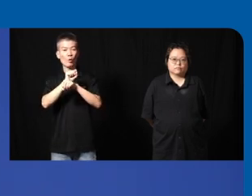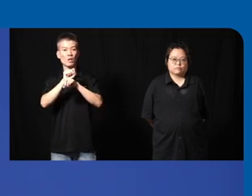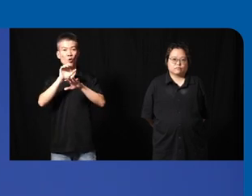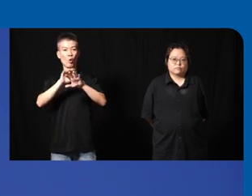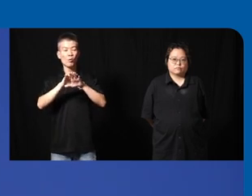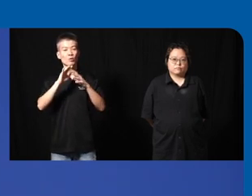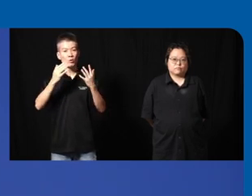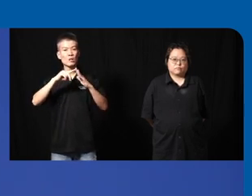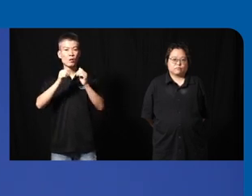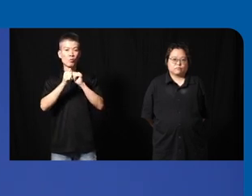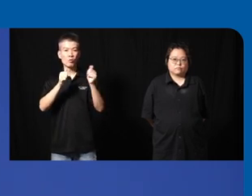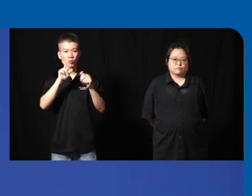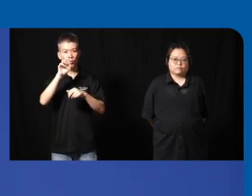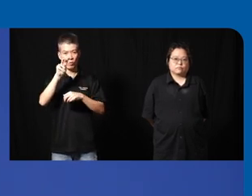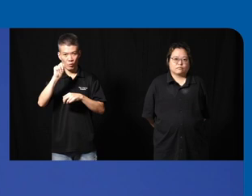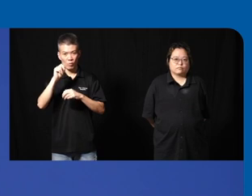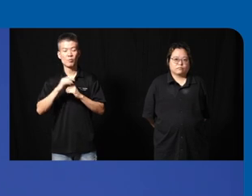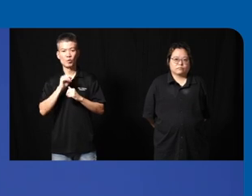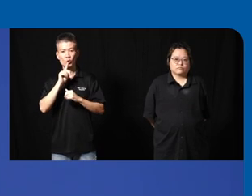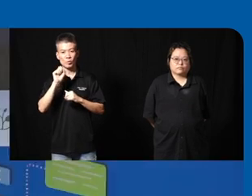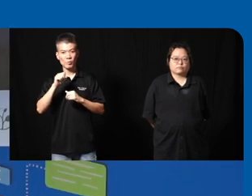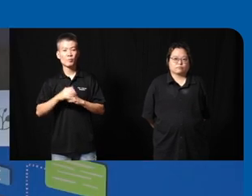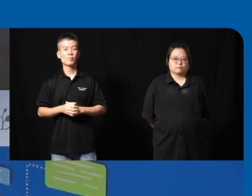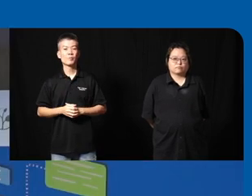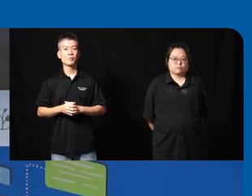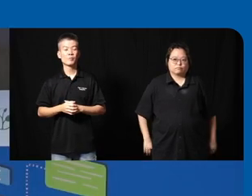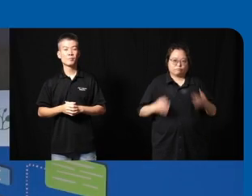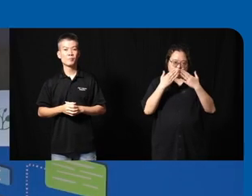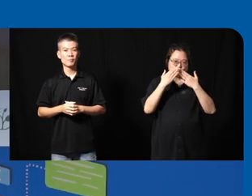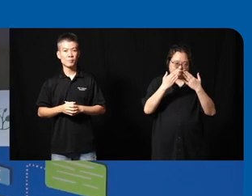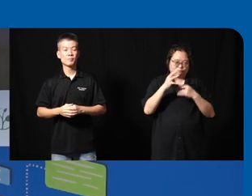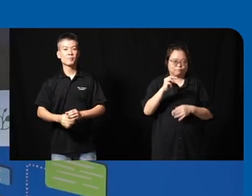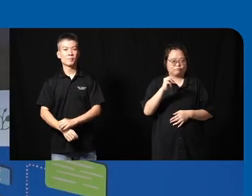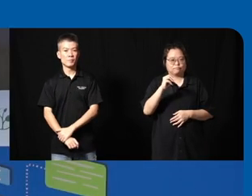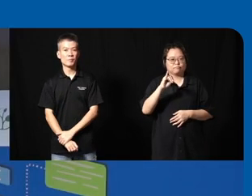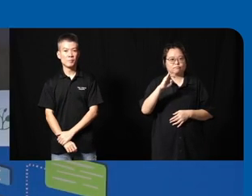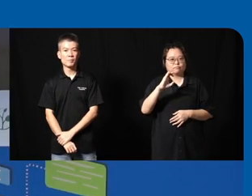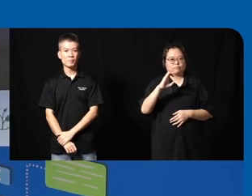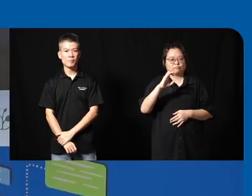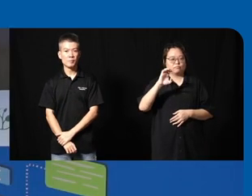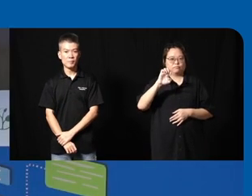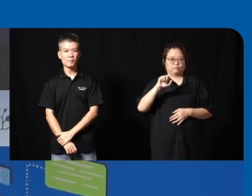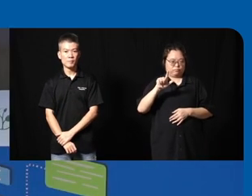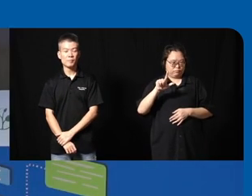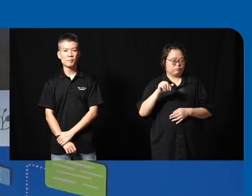so let's start with you Ron and yeah sure thanks Michael so today I'll share briefly on our work